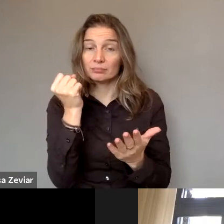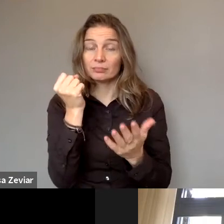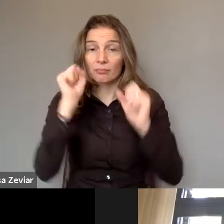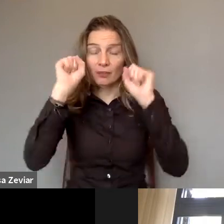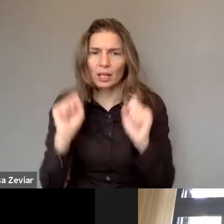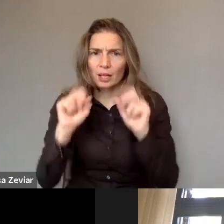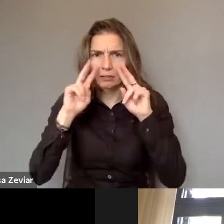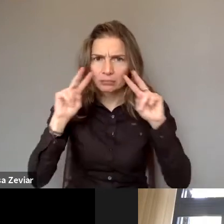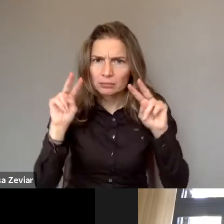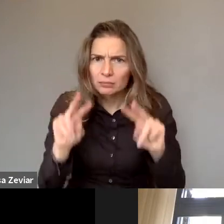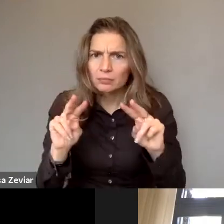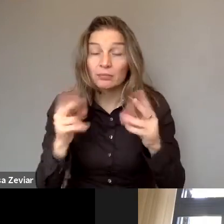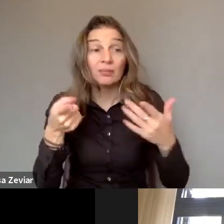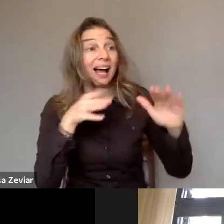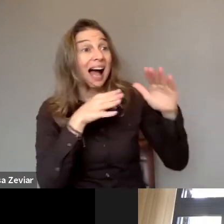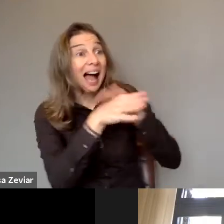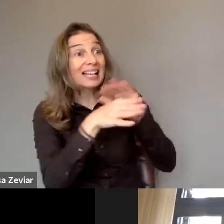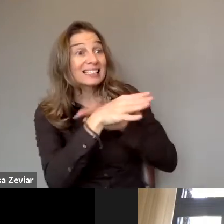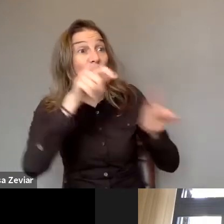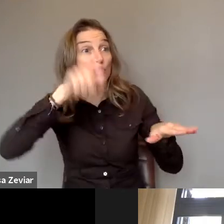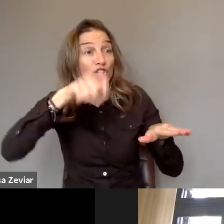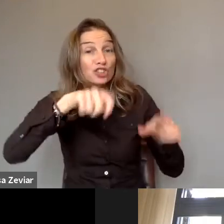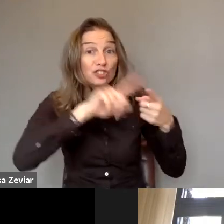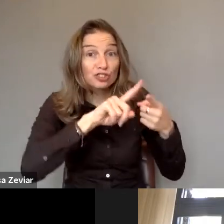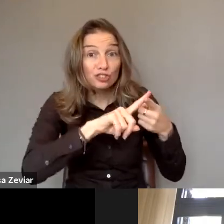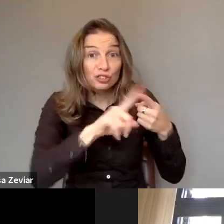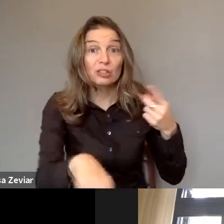improve, access to justice access to information,